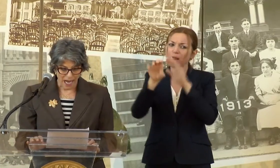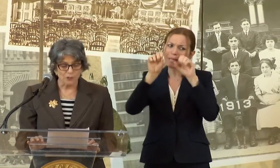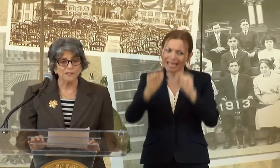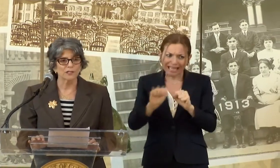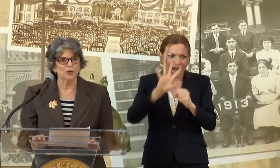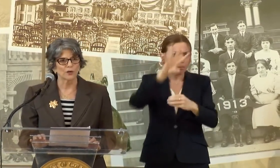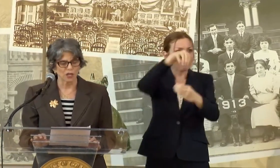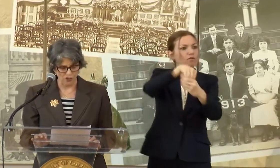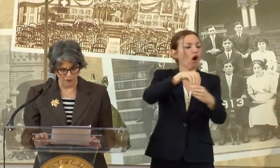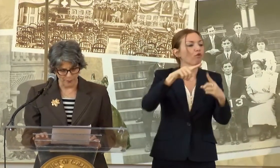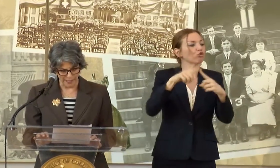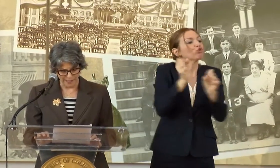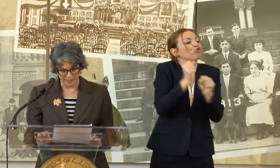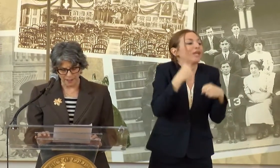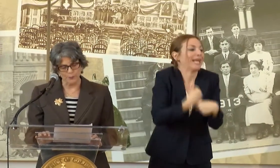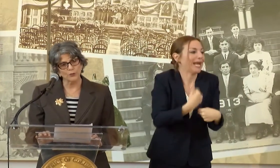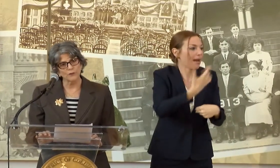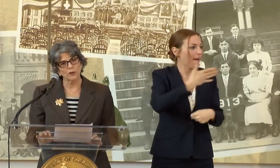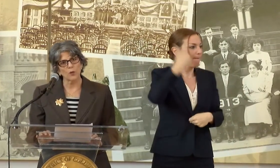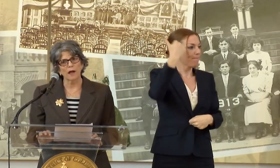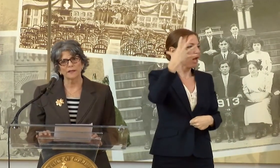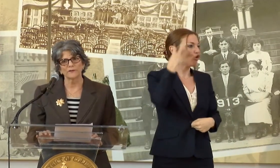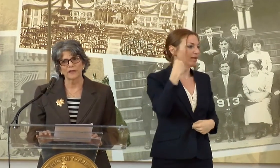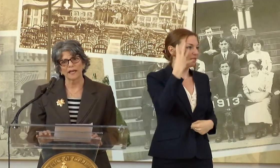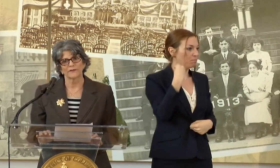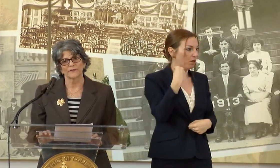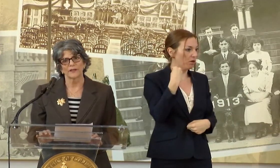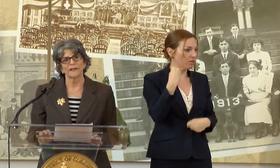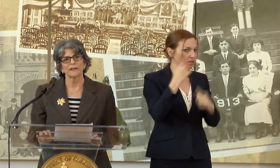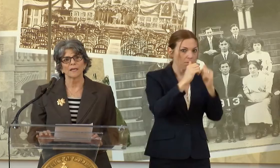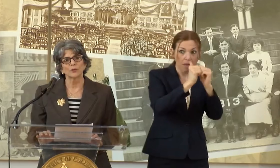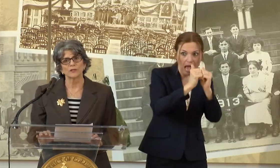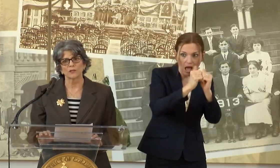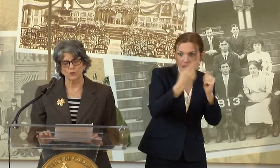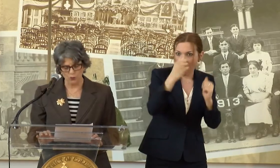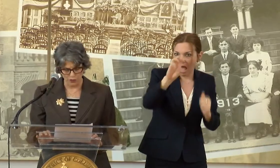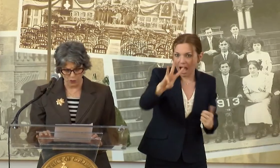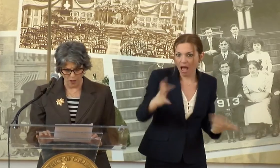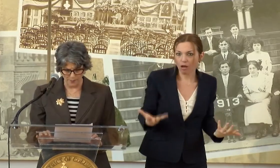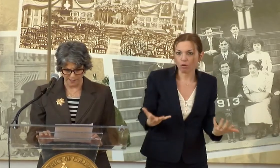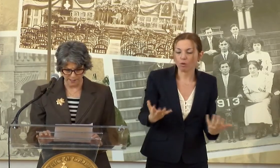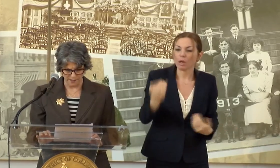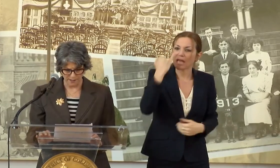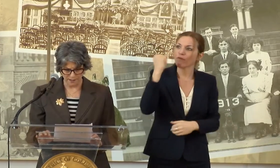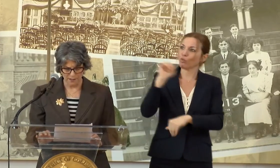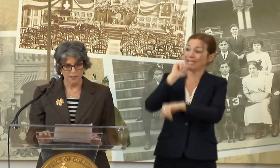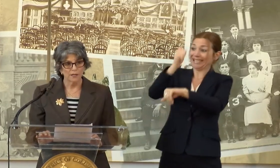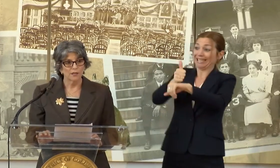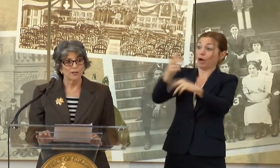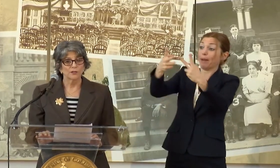HOW DOES THE CREATION OF PLACE IMPROVE THE QUALITY OF LIFE IN THE NEIGHBORHOODS IN WHICH WE DO OUR BUSINESS?